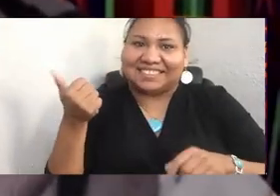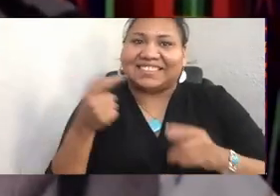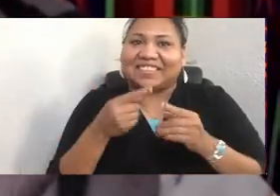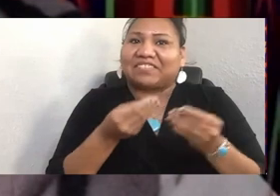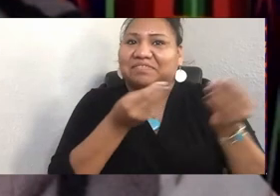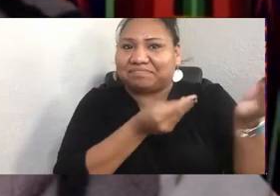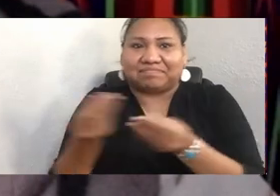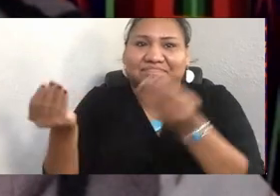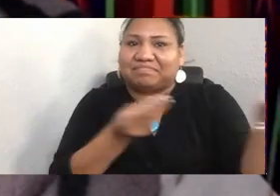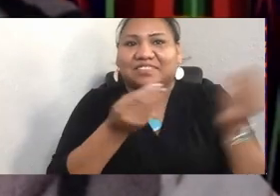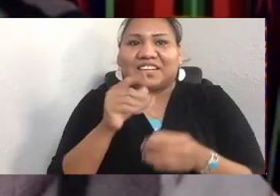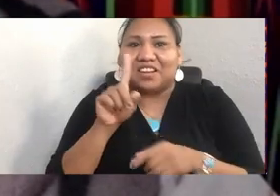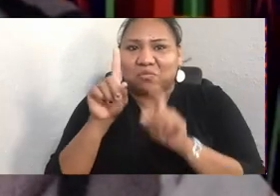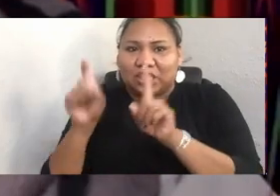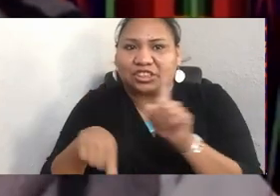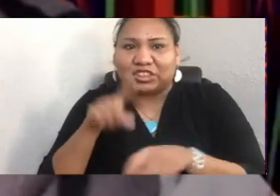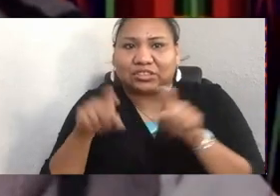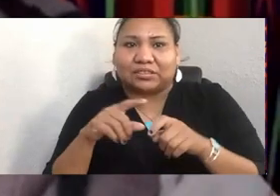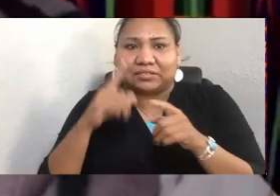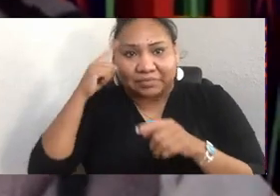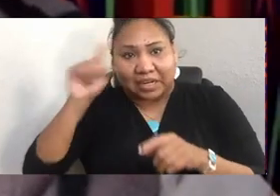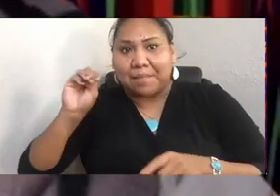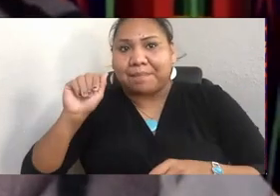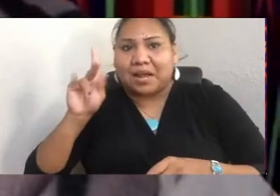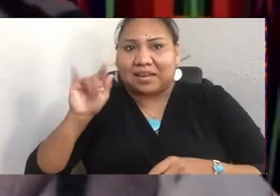and have her answer your question.